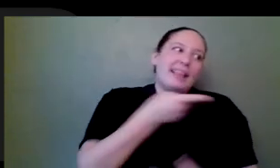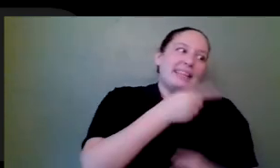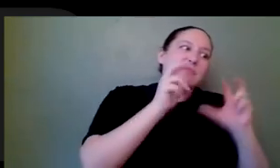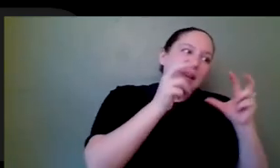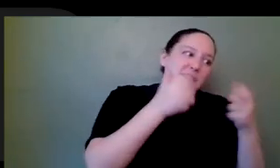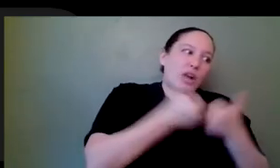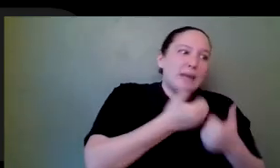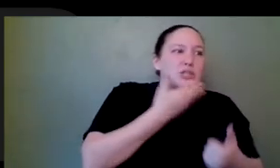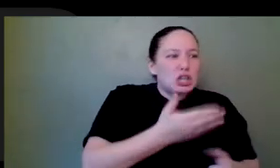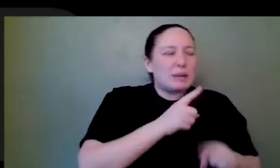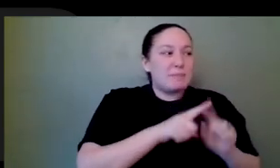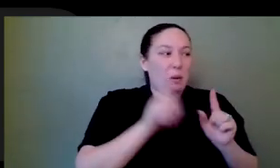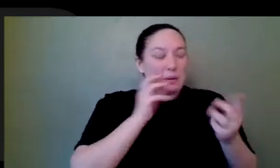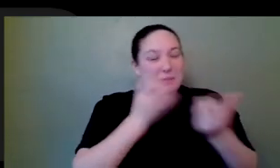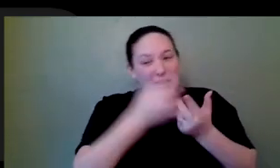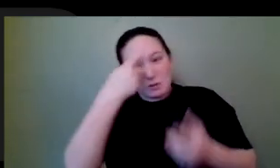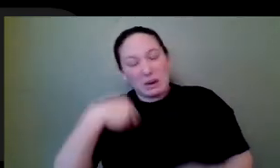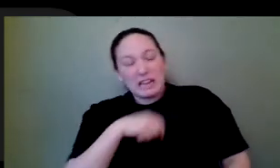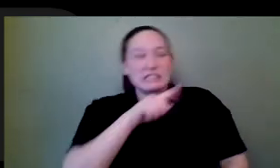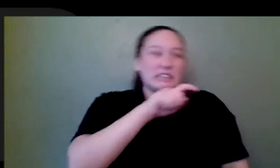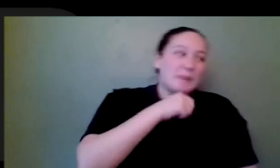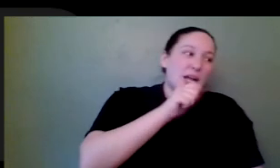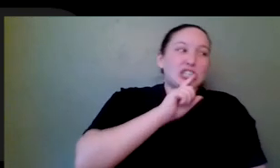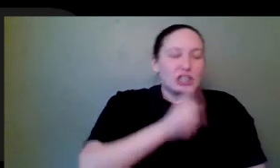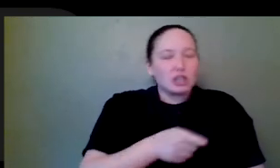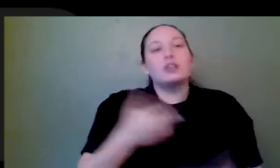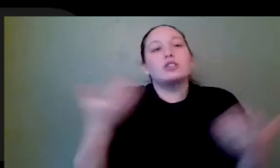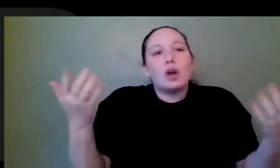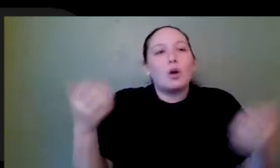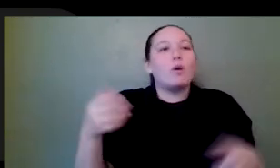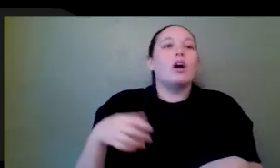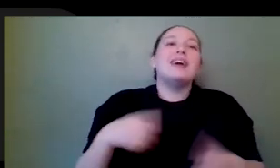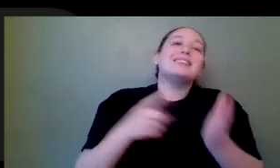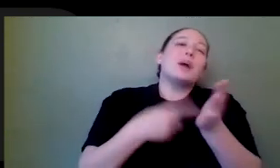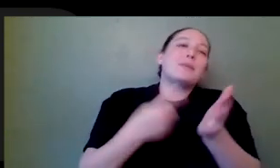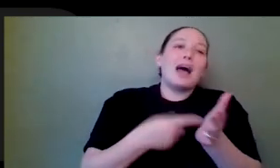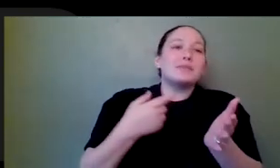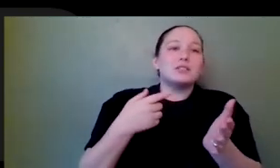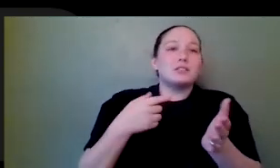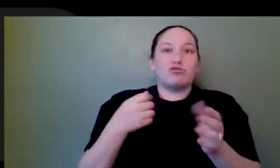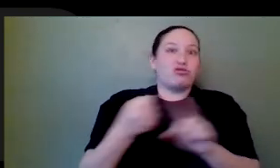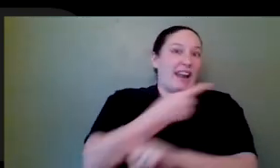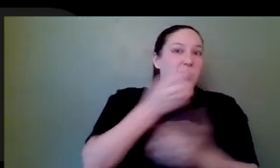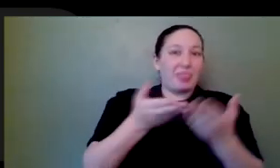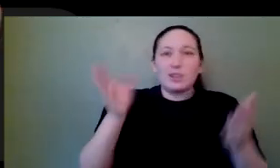what I feel like is good about this guy, you know, and and I'm not going to lie like sometimes off the wall stuff doesn't work for people, but it's